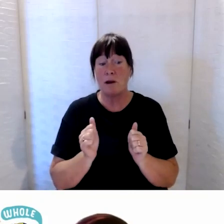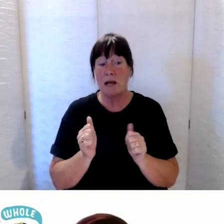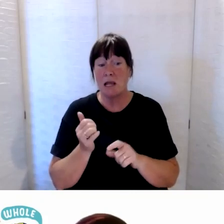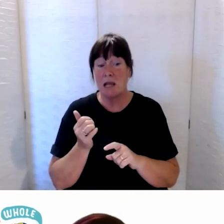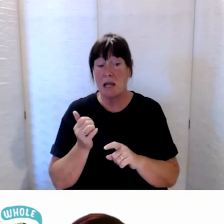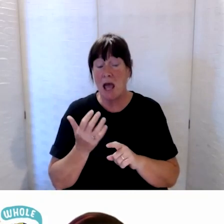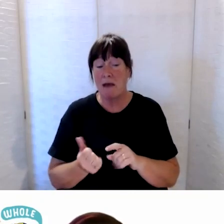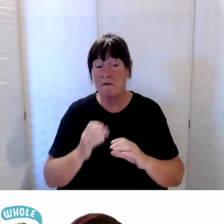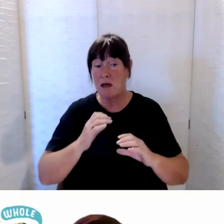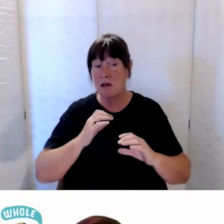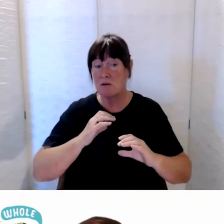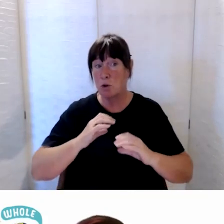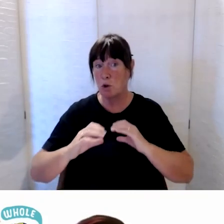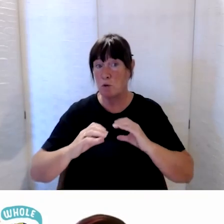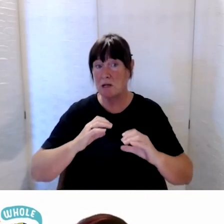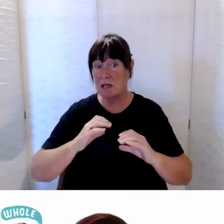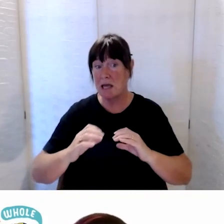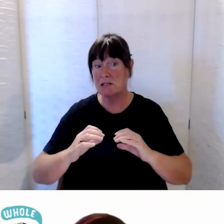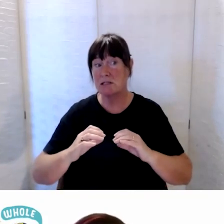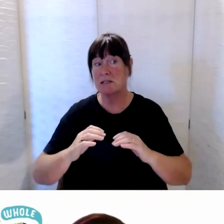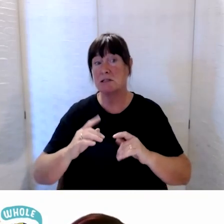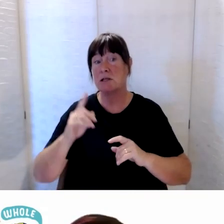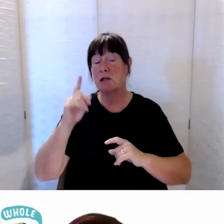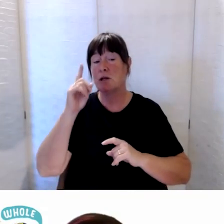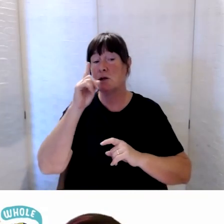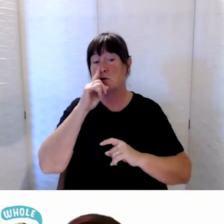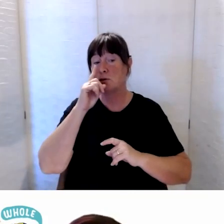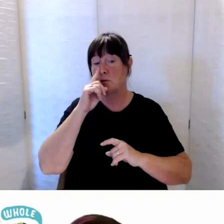to places that provide disabled people with funding,